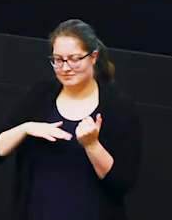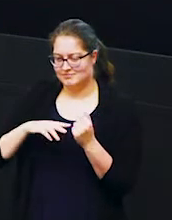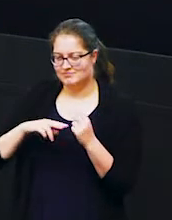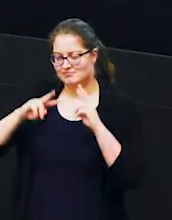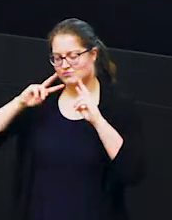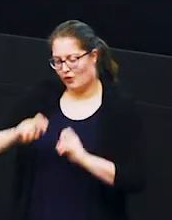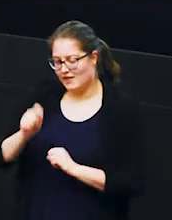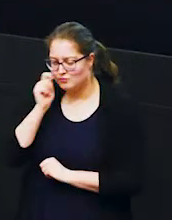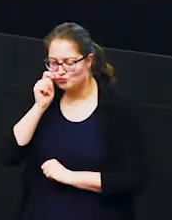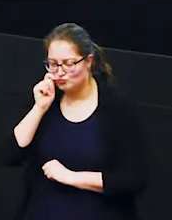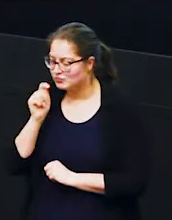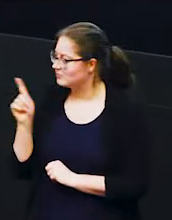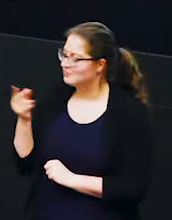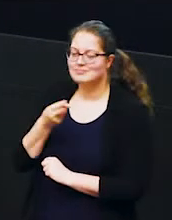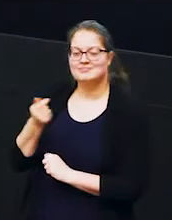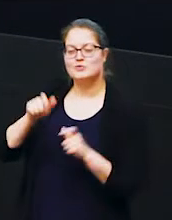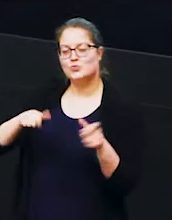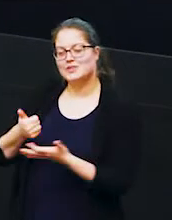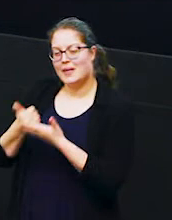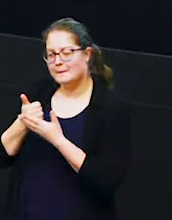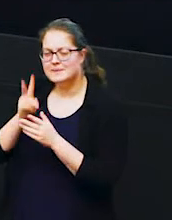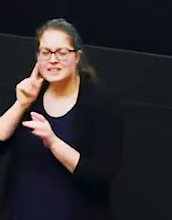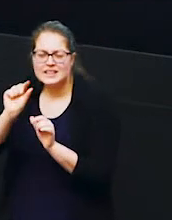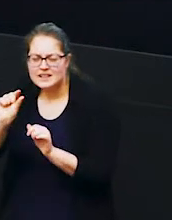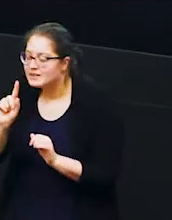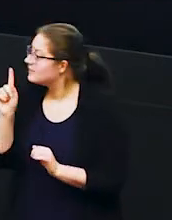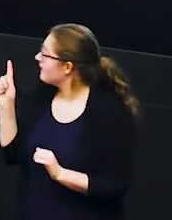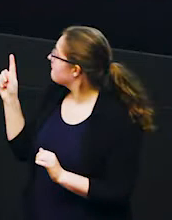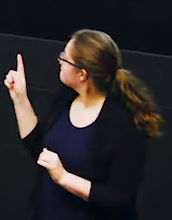habitat surveys and you might be able to see very faintly this picture here you might be able to see